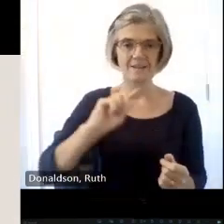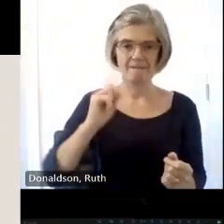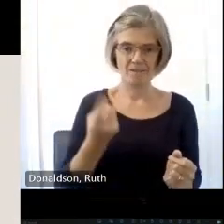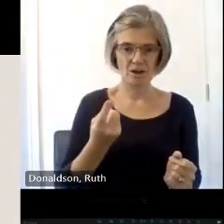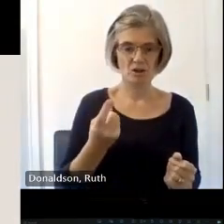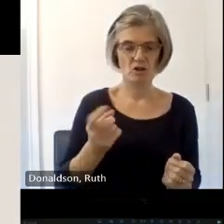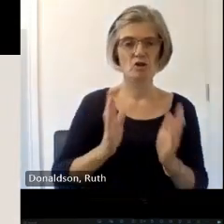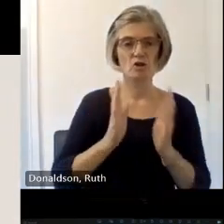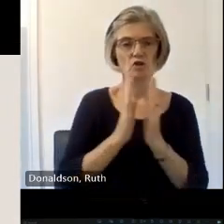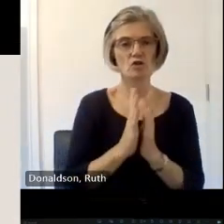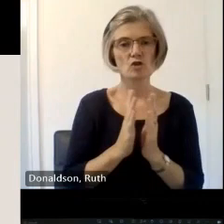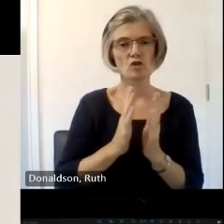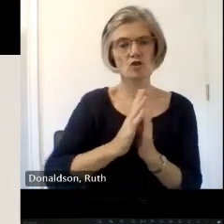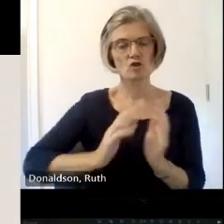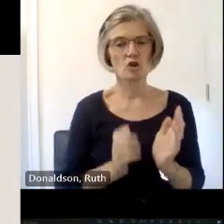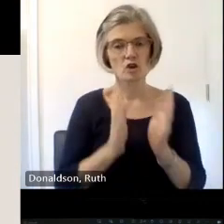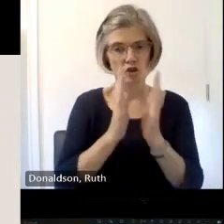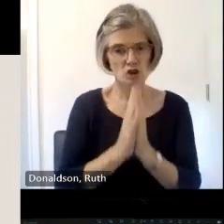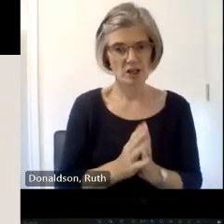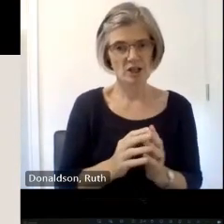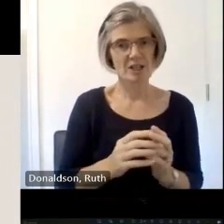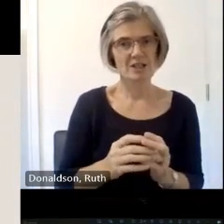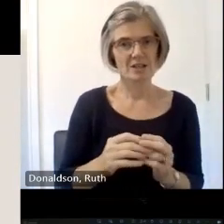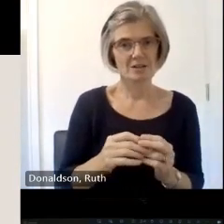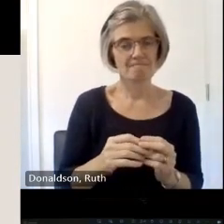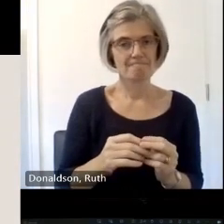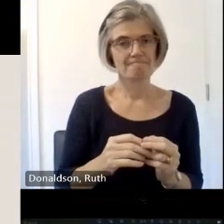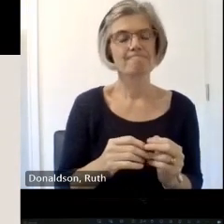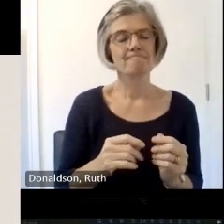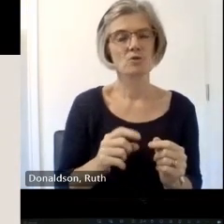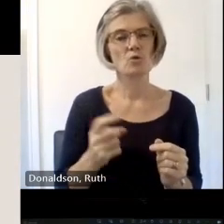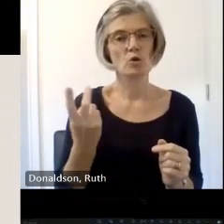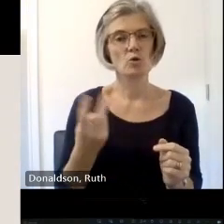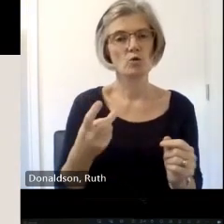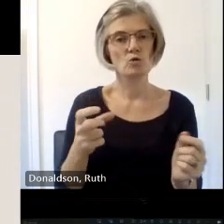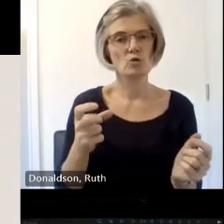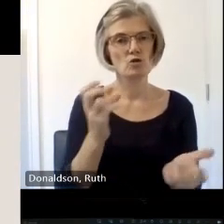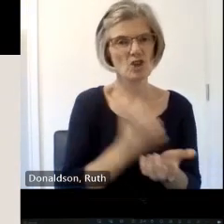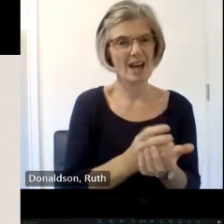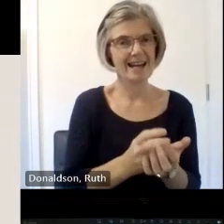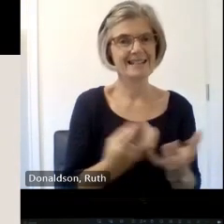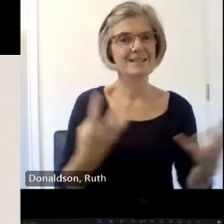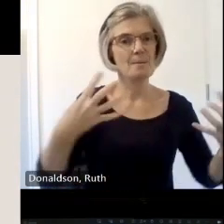Scotland's Church's scheme we have the next one uh the scottage church's architectural heritage